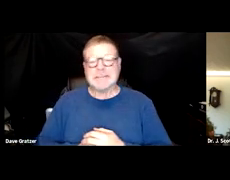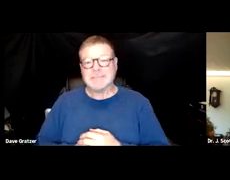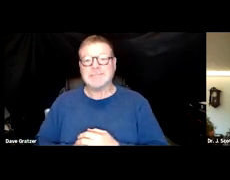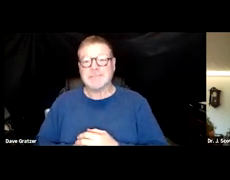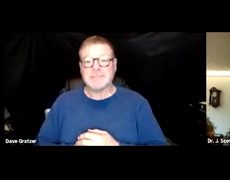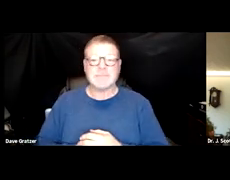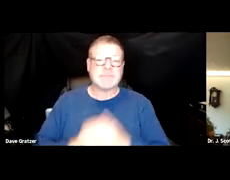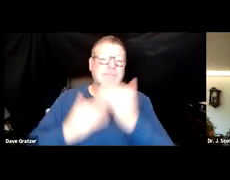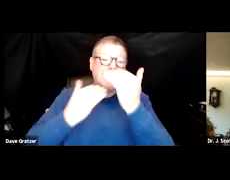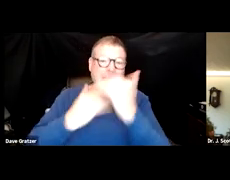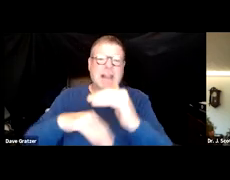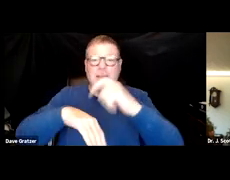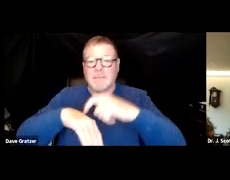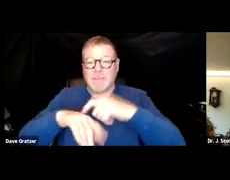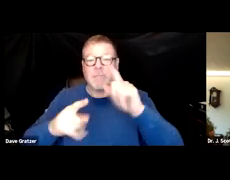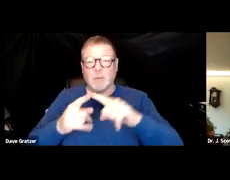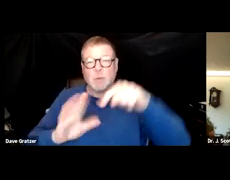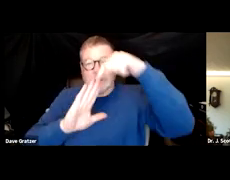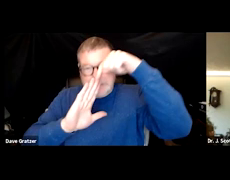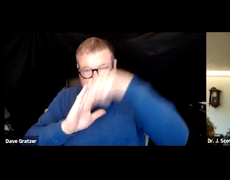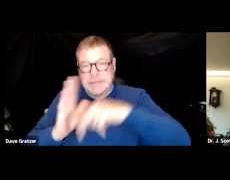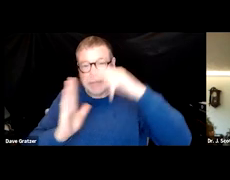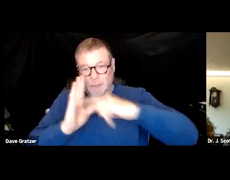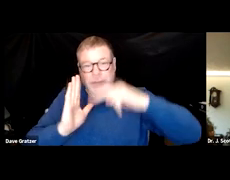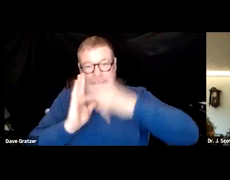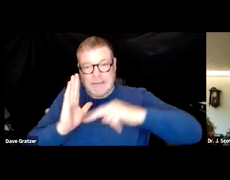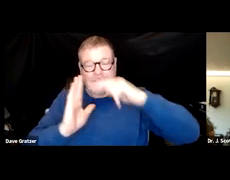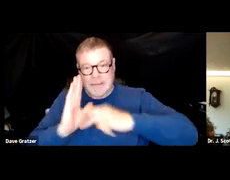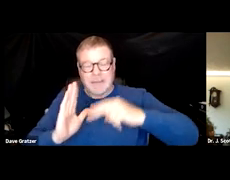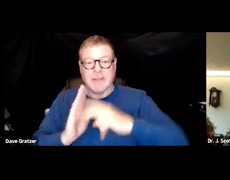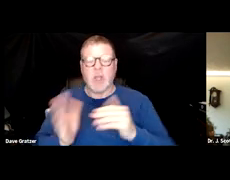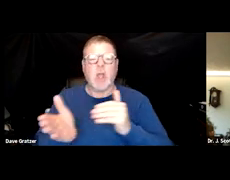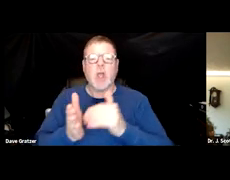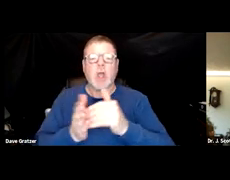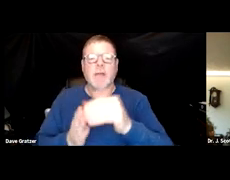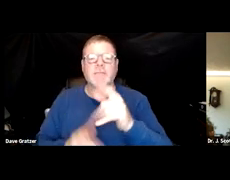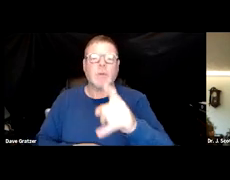has limited time to really investigate things. That often these somewhat vague symptoms